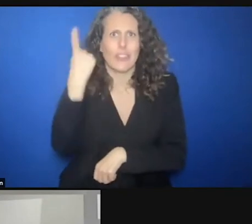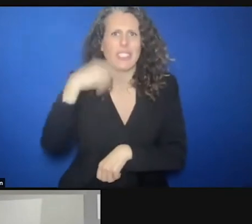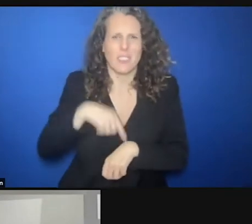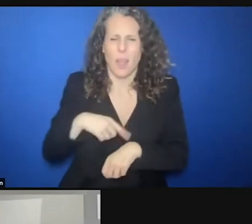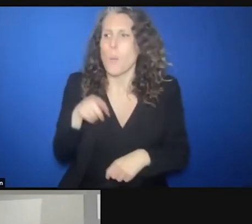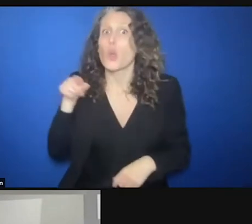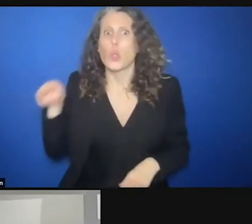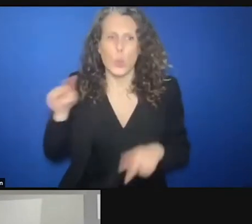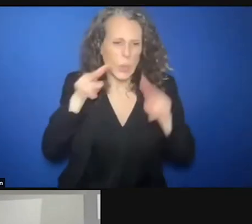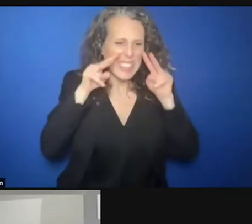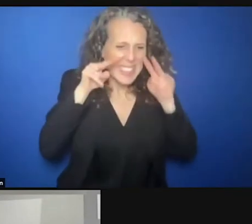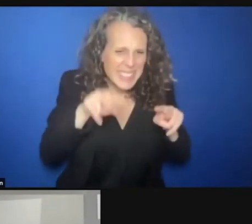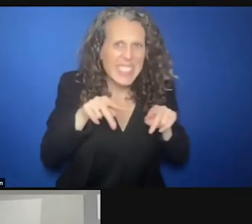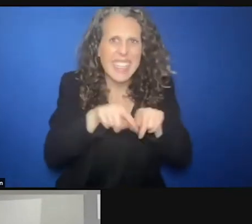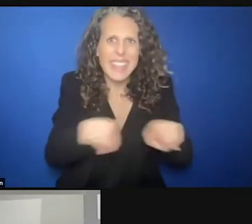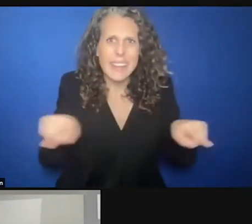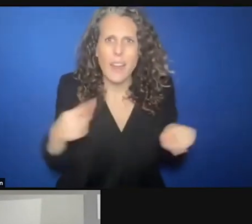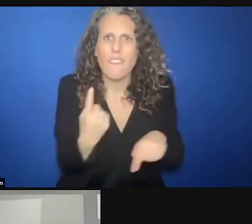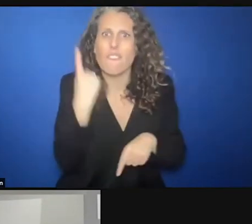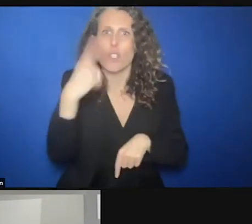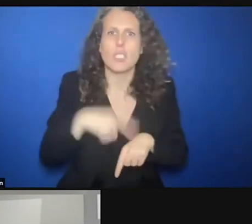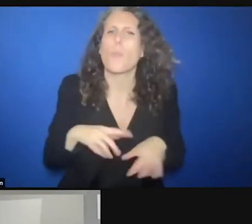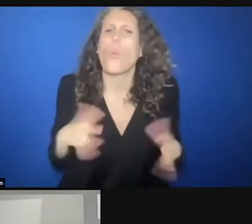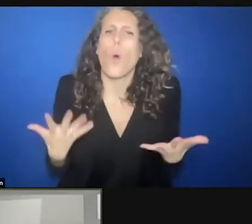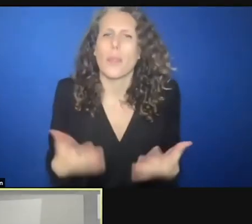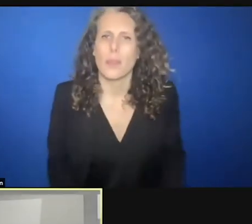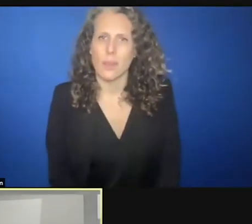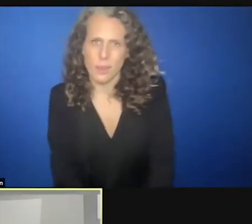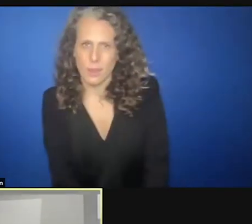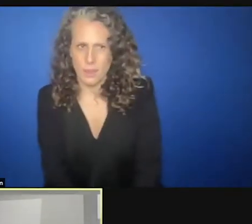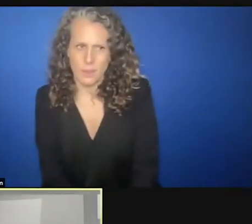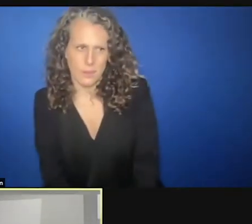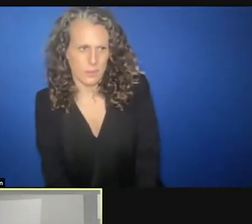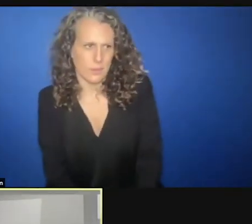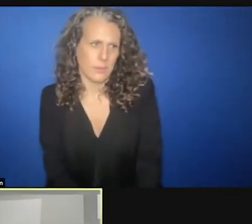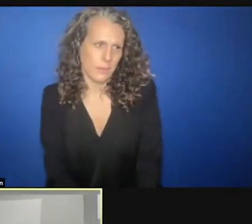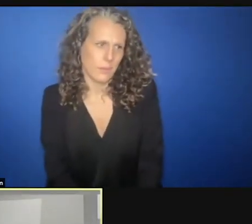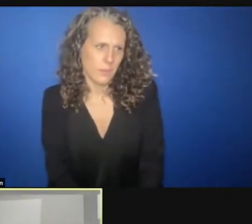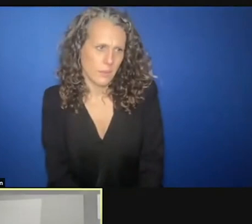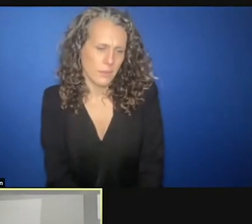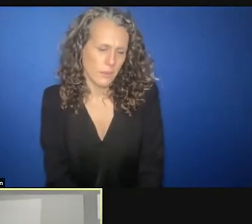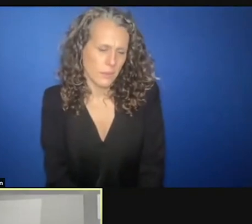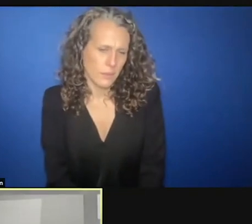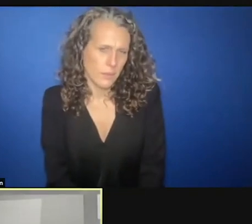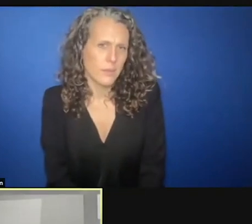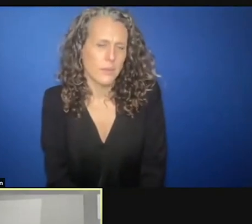staff are having to deal with because of COVID? >> JAN EGELAND: What we need to realize is that